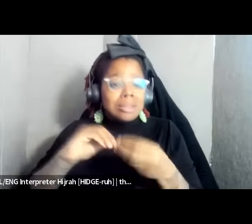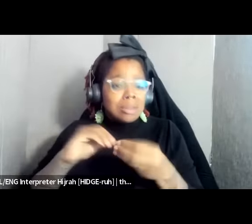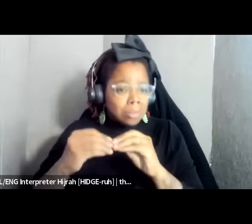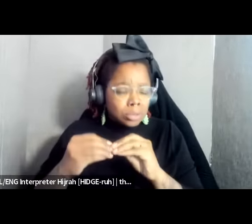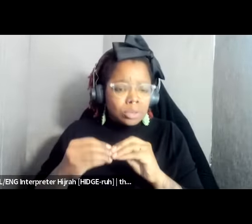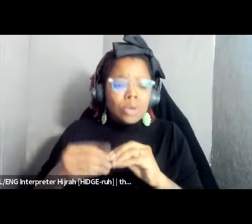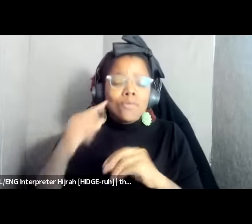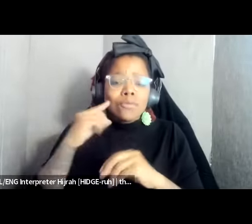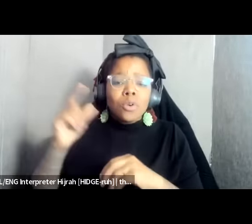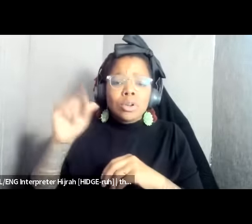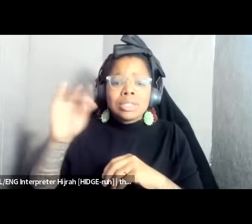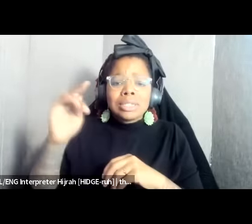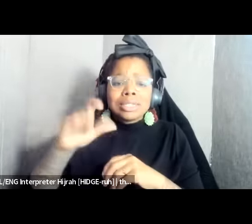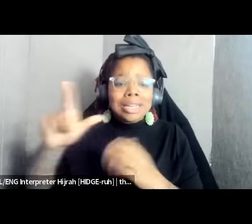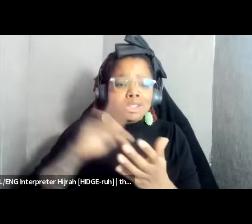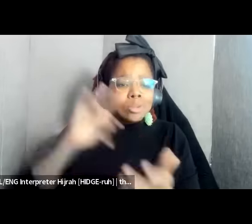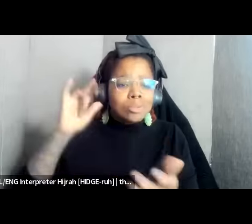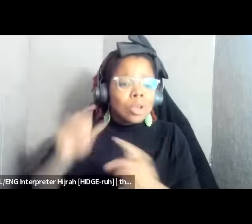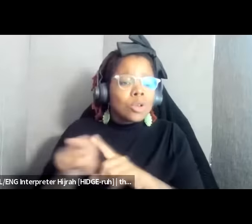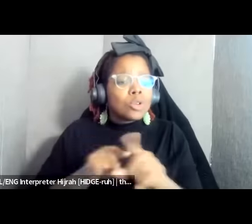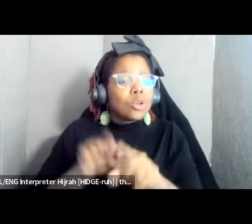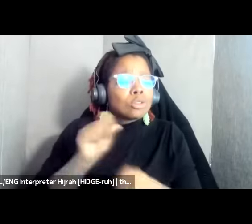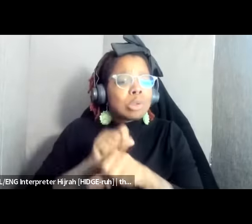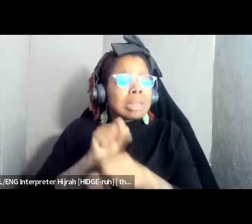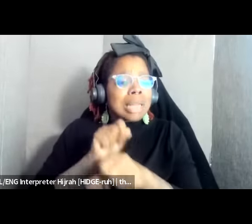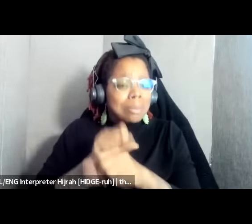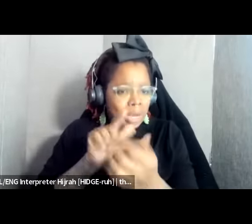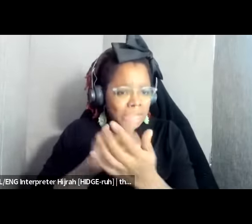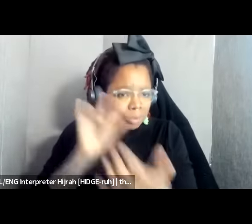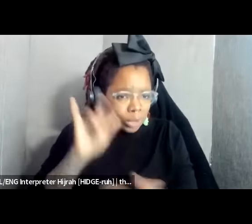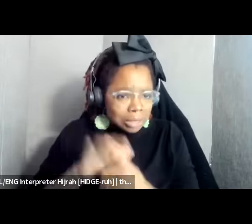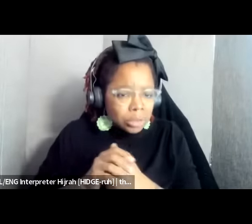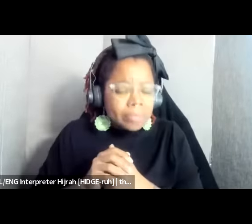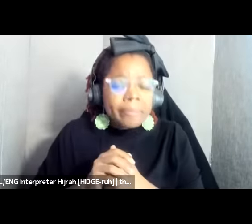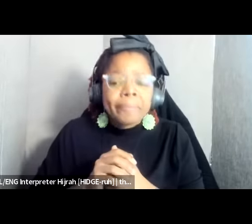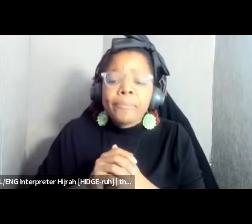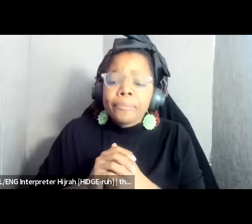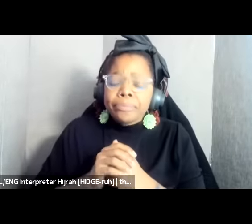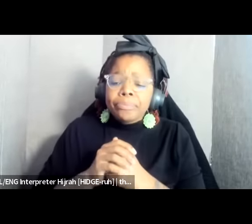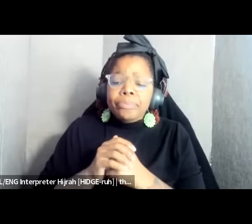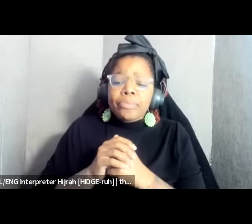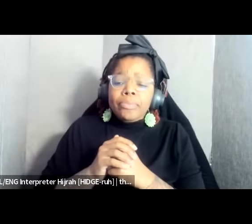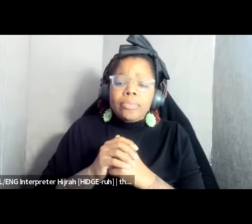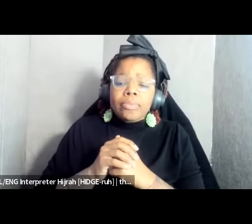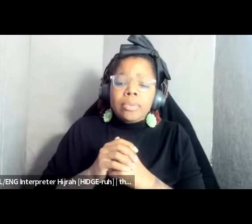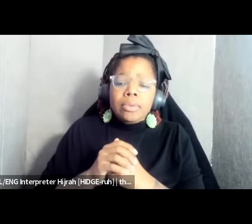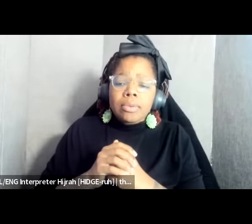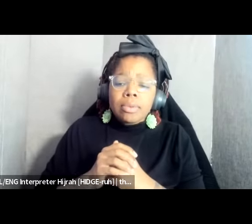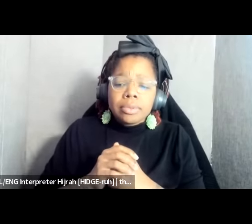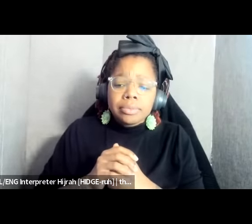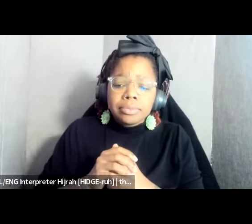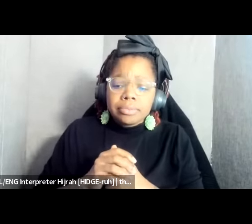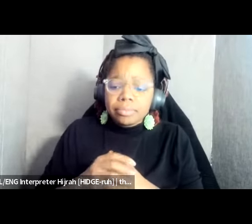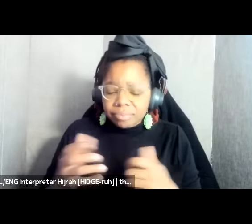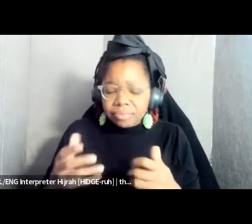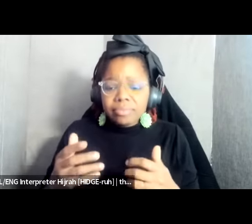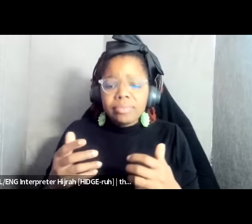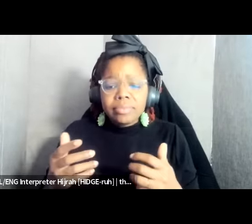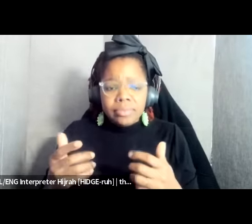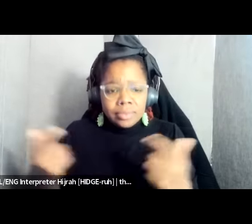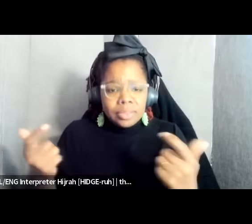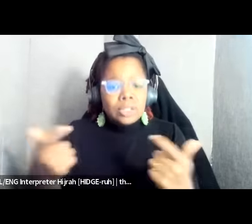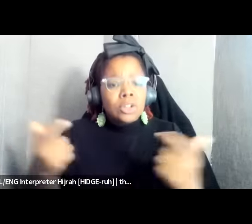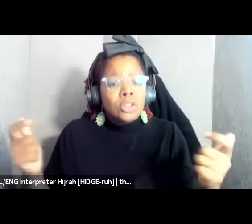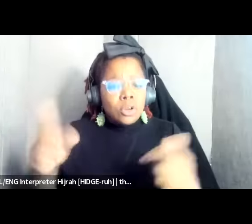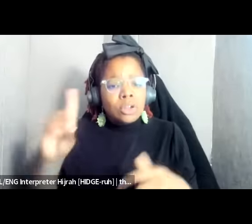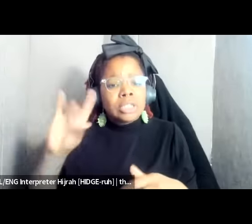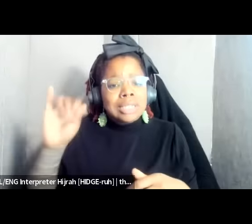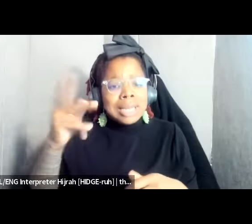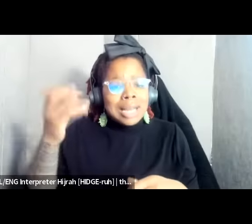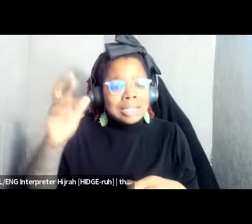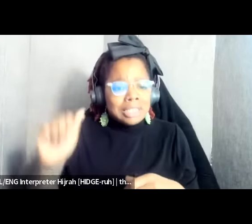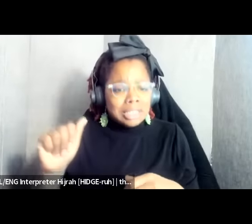and labor labor exploitation um and so there has been a large um diasporic effort in Chile Brazil